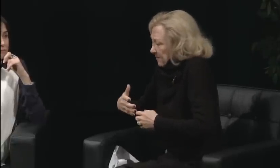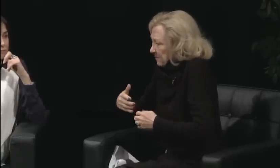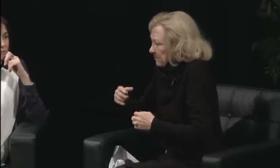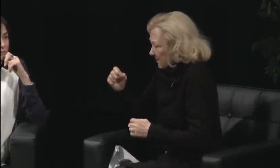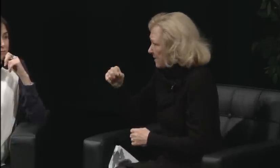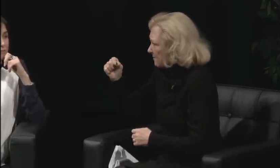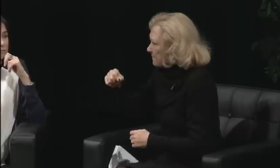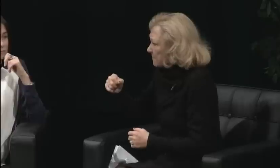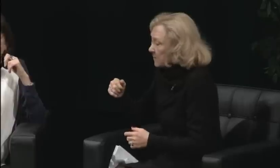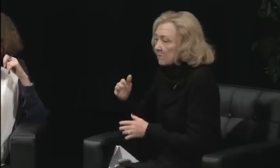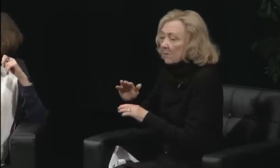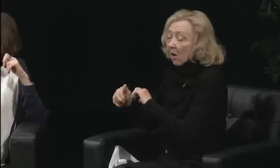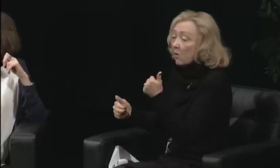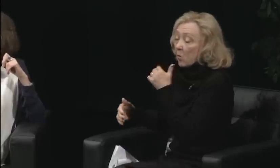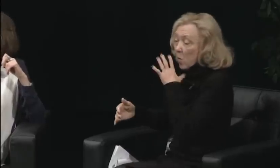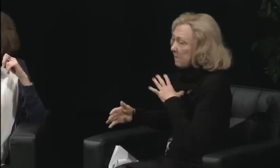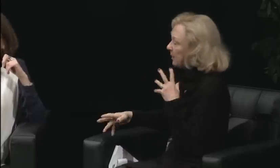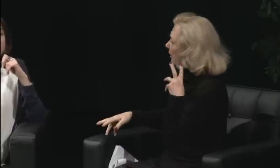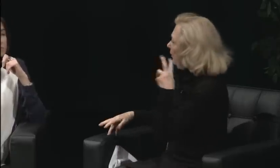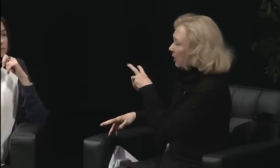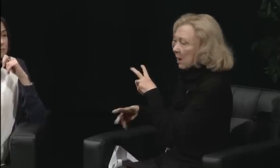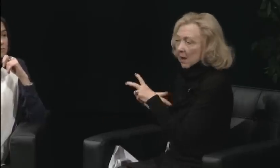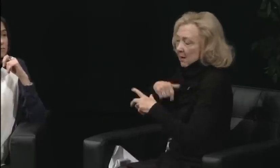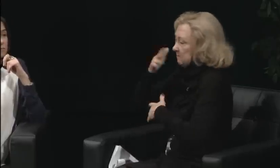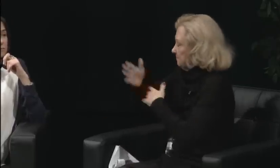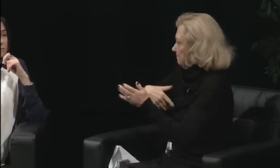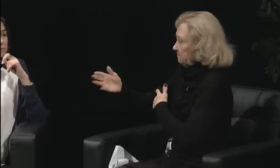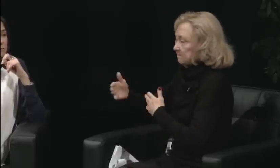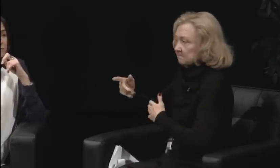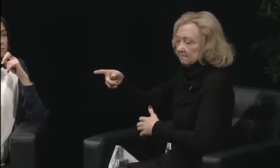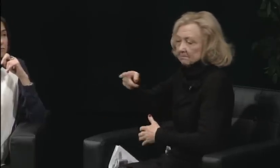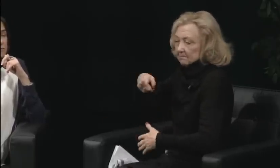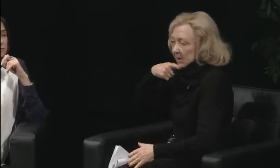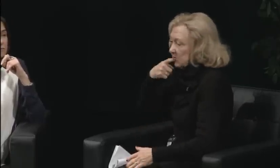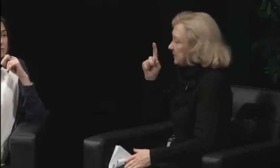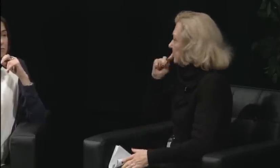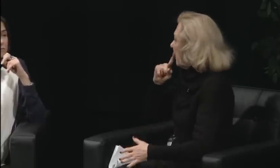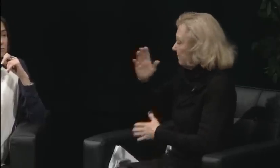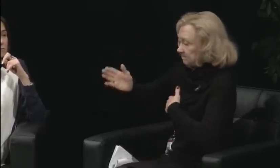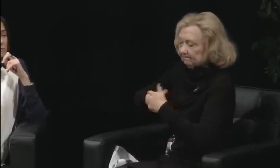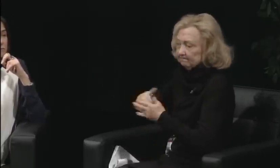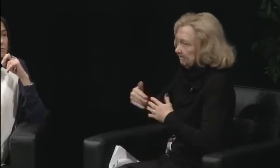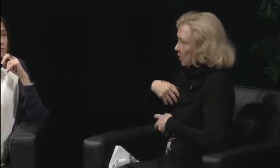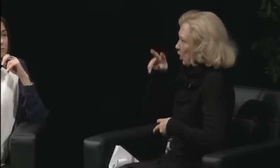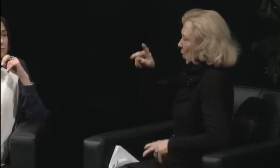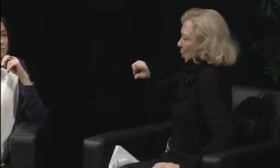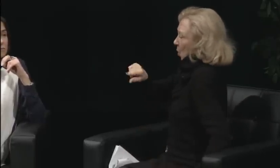That's a good question. Yeah, it was -- it's complex. We had the deaf issue, we had the woman issue.